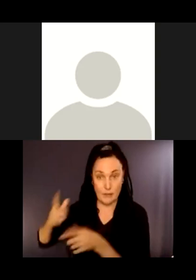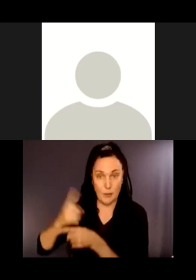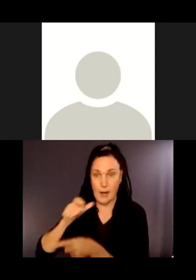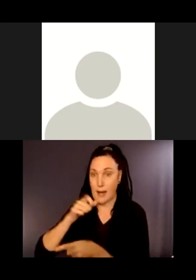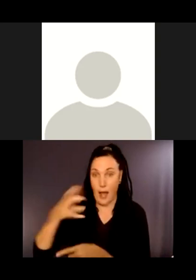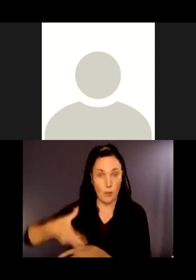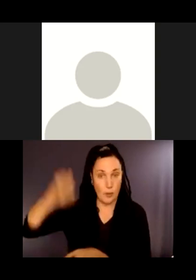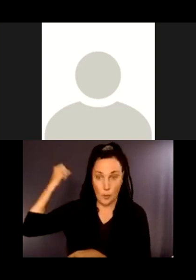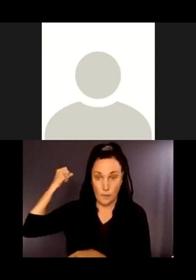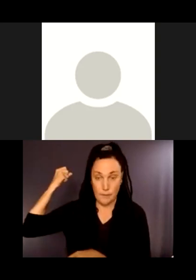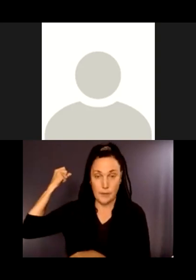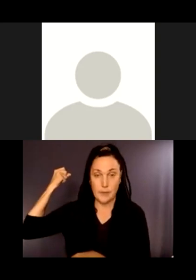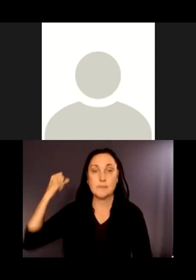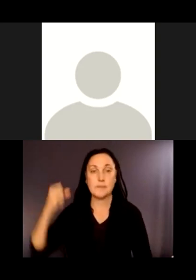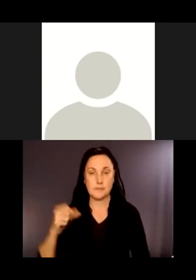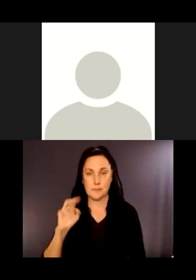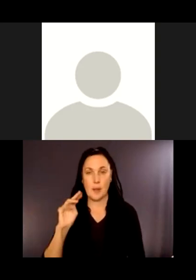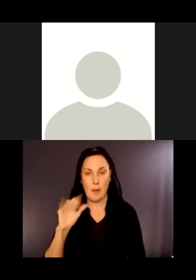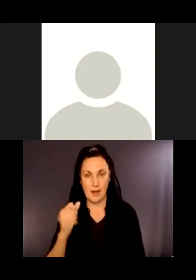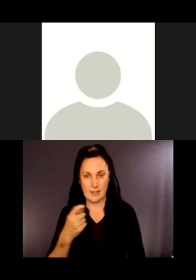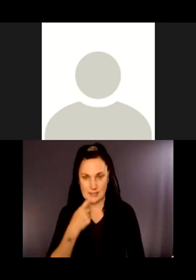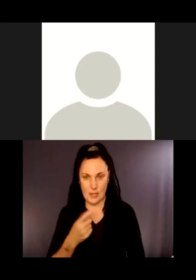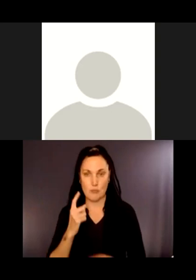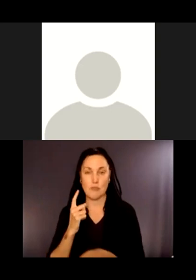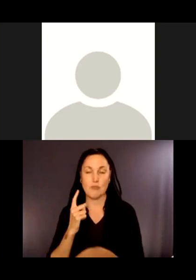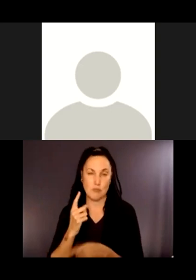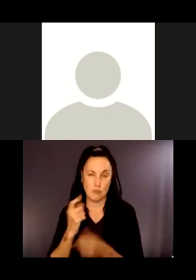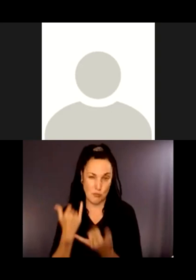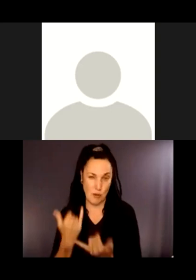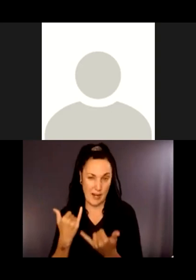Right now the county is working with the City of Bellevue on what removal looks like.